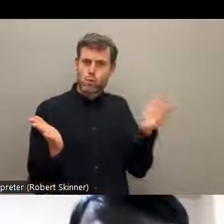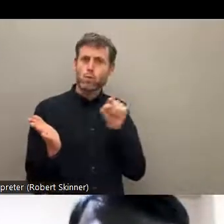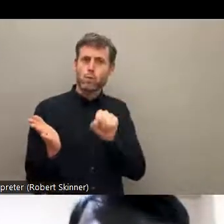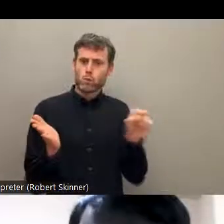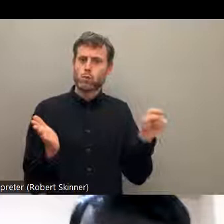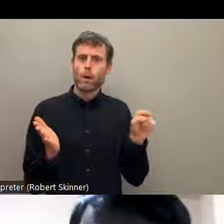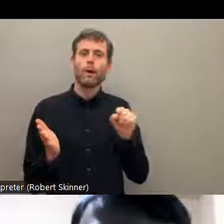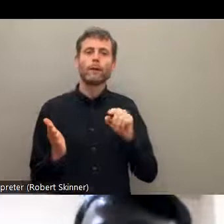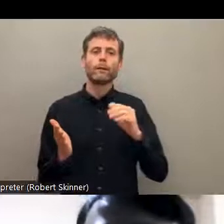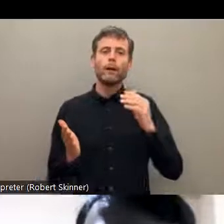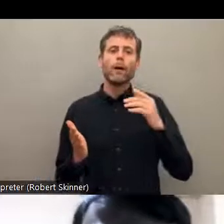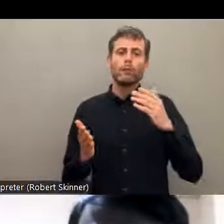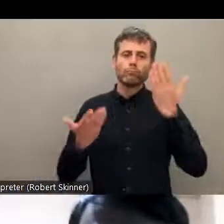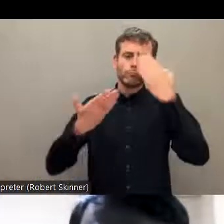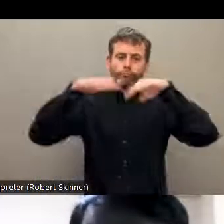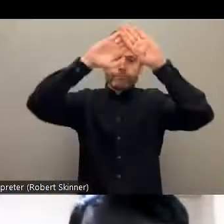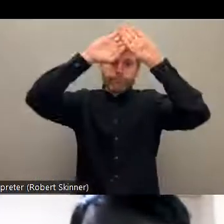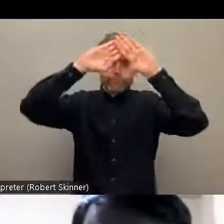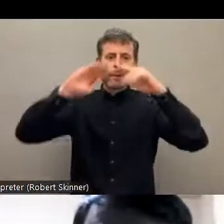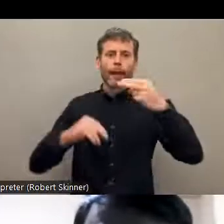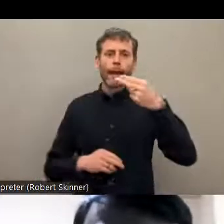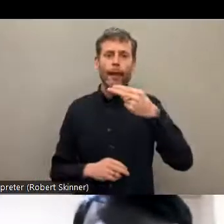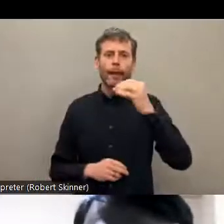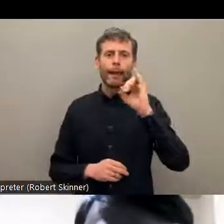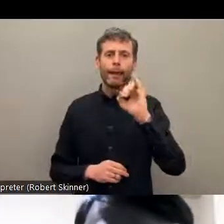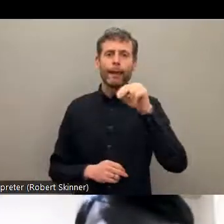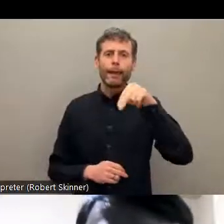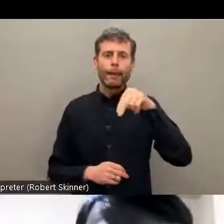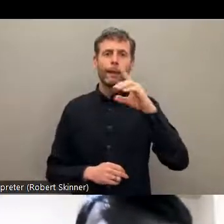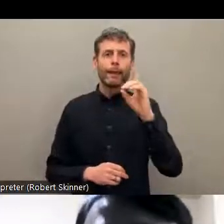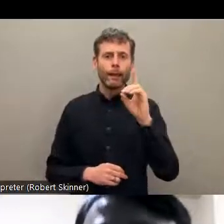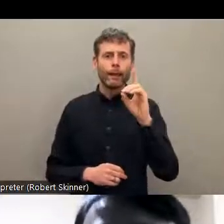so there is a caste, hierarchical caste system and there